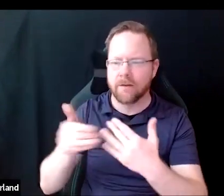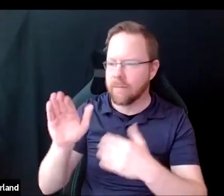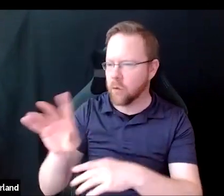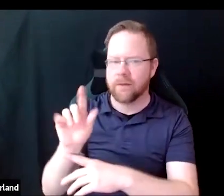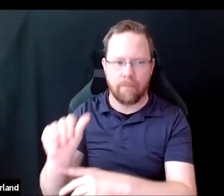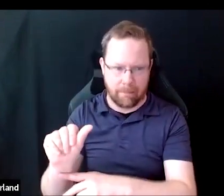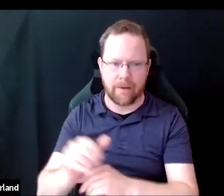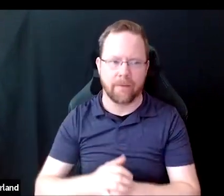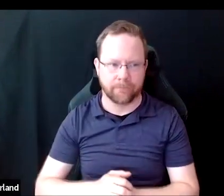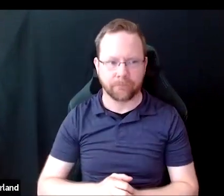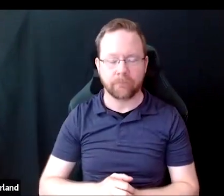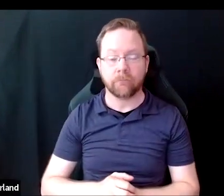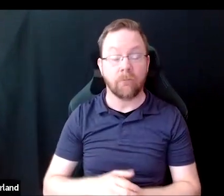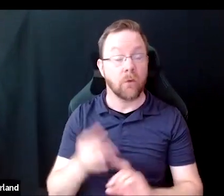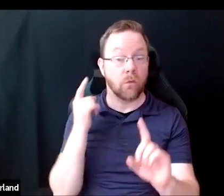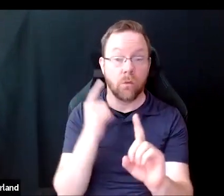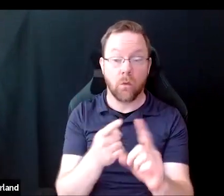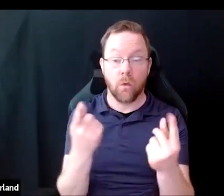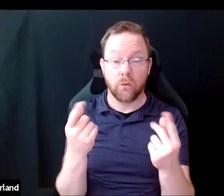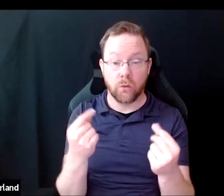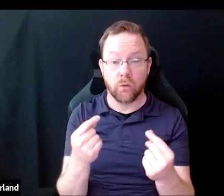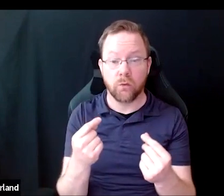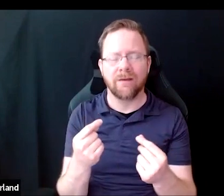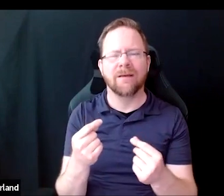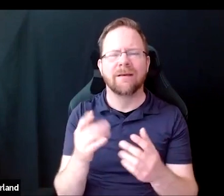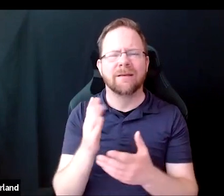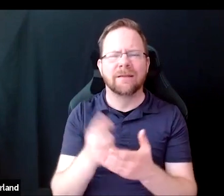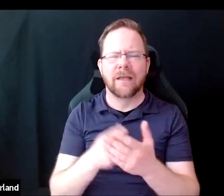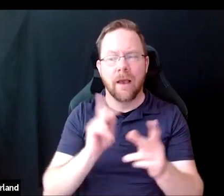The goal here is to reduce the pressure on individuals to explain